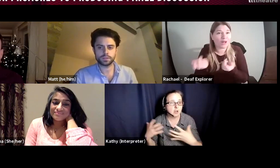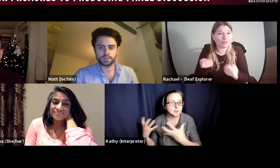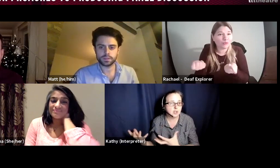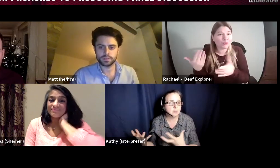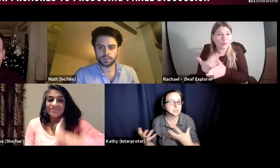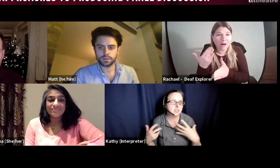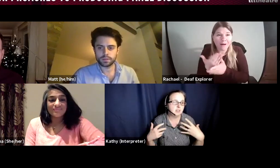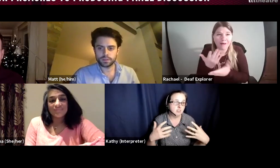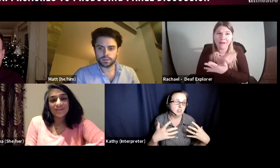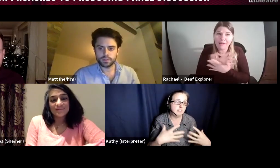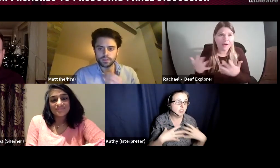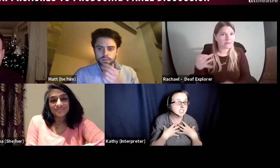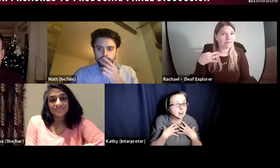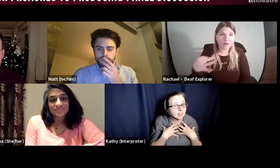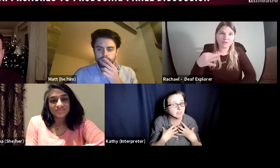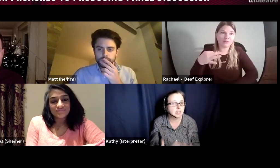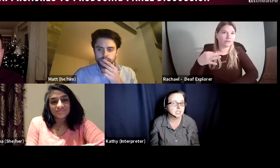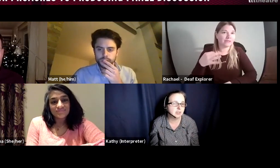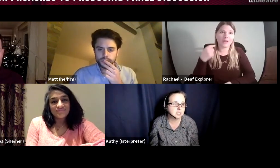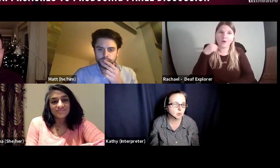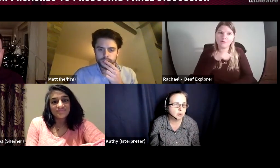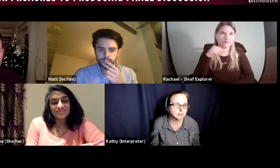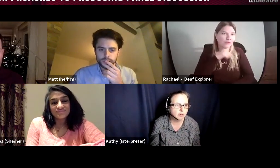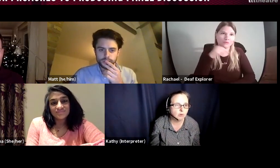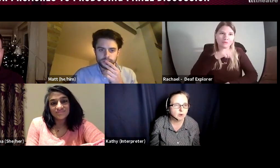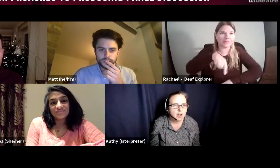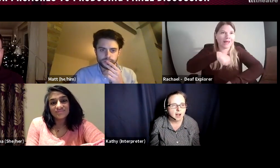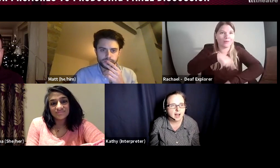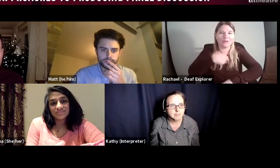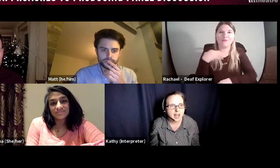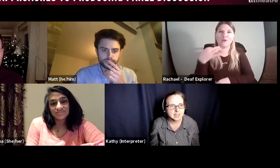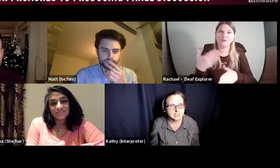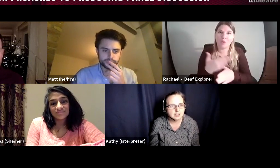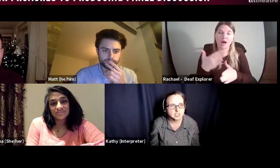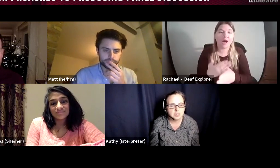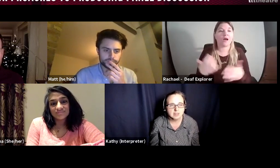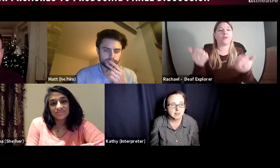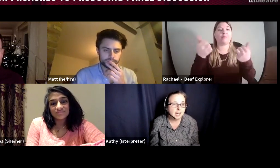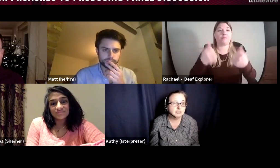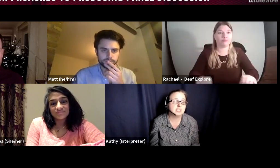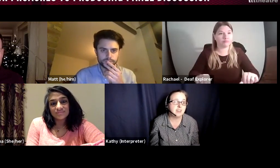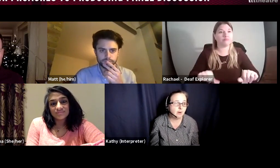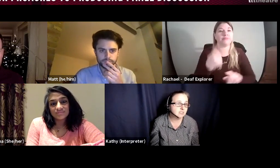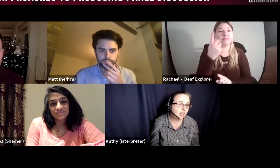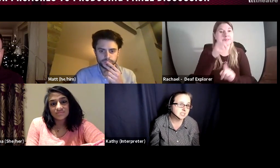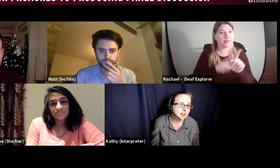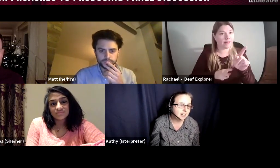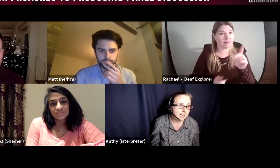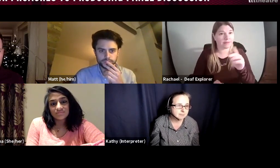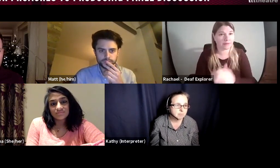interpreting voluntarily running Deaf Explorer before, and doing hundreds of hours voluntarily,